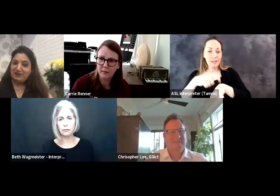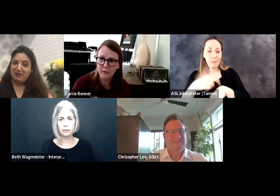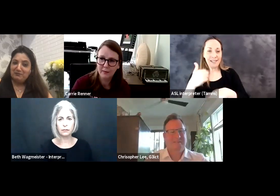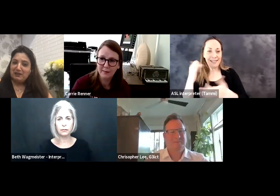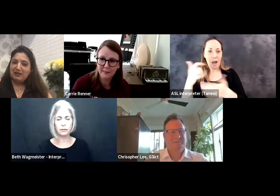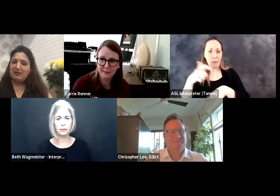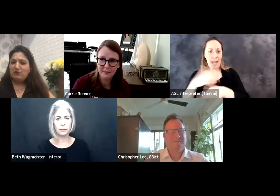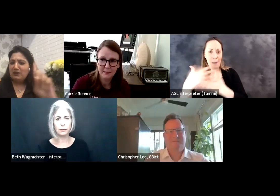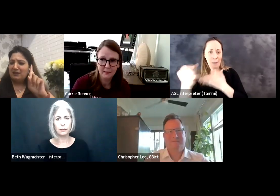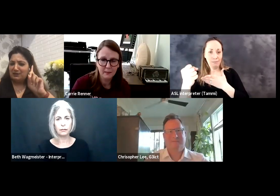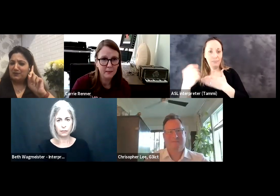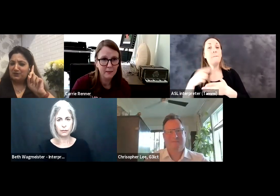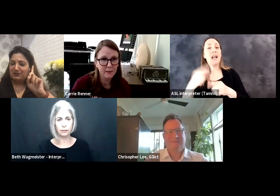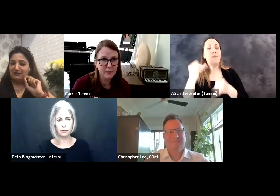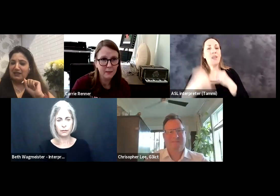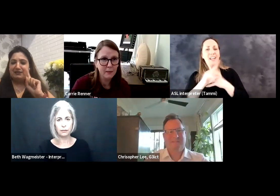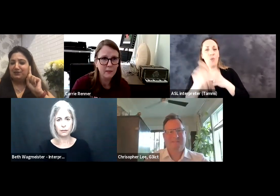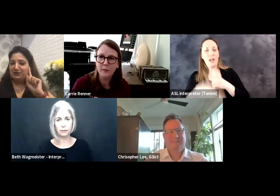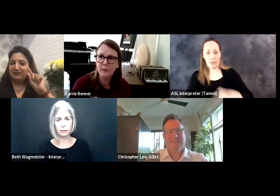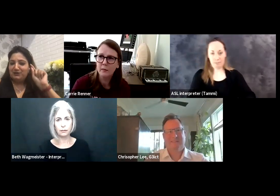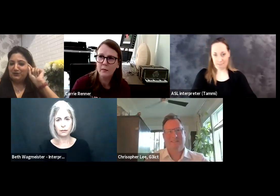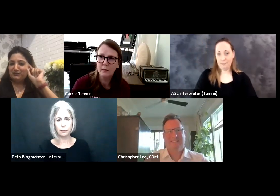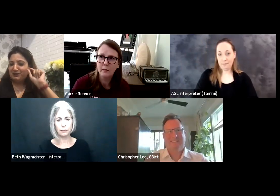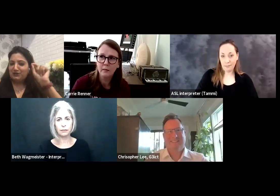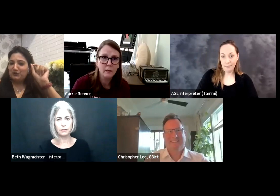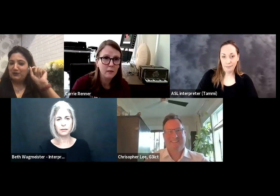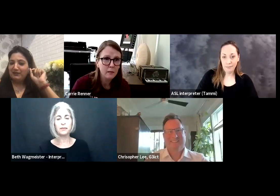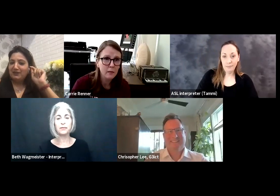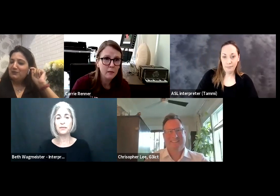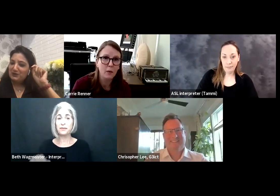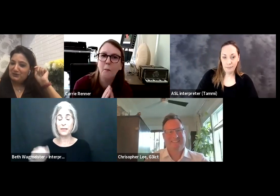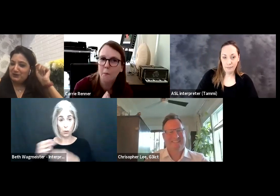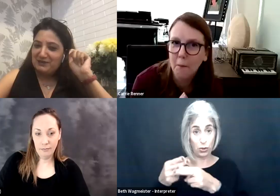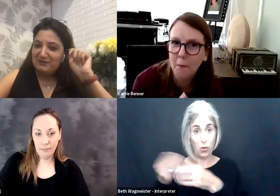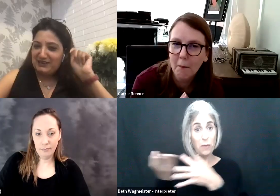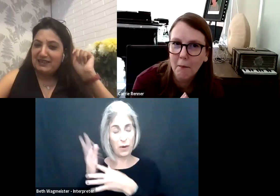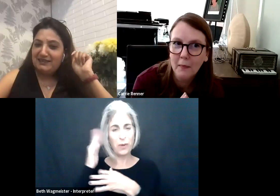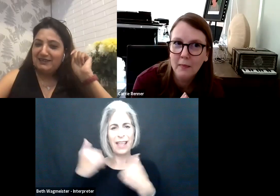I need to say thank you for your time with us because I think we're running out of time, but I have one last question, and I literally need you to do